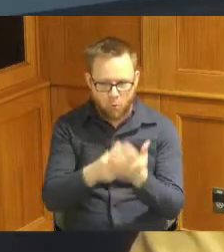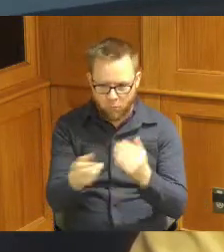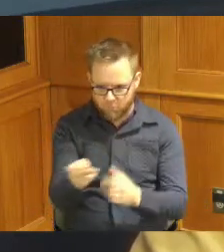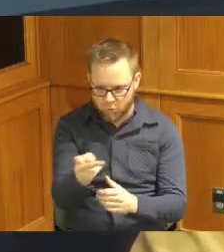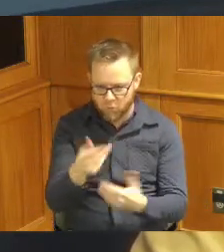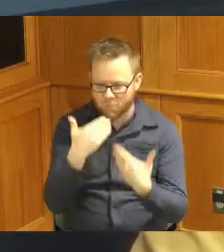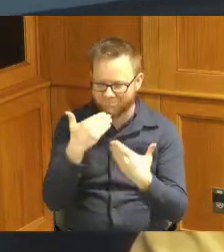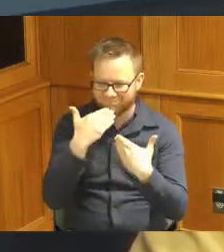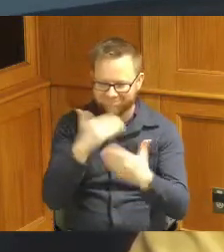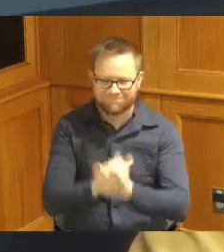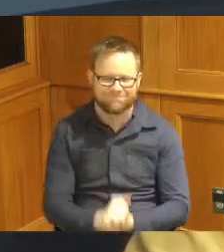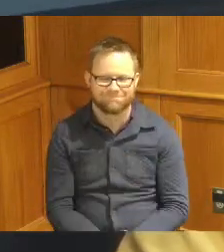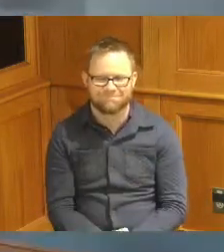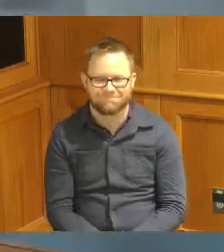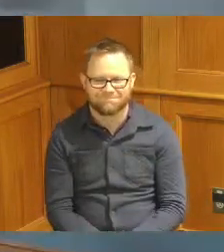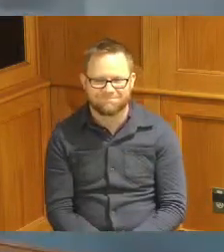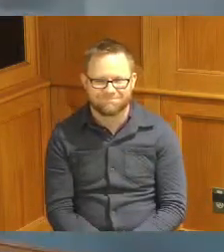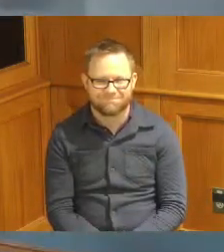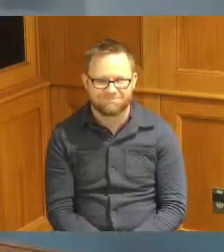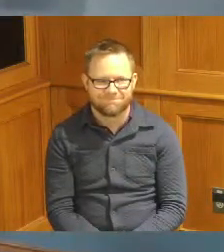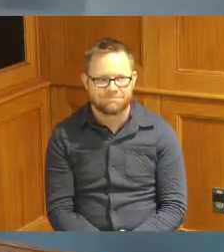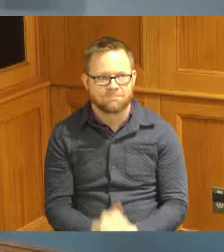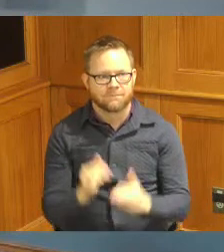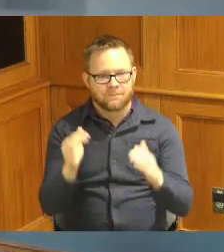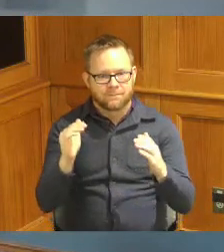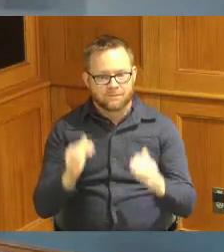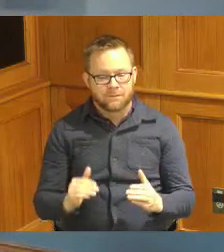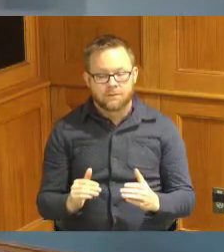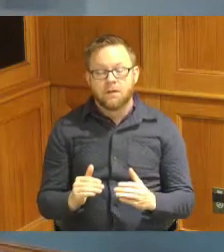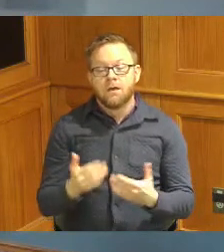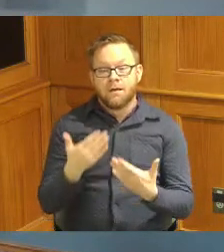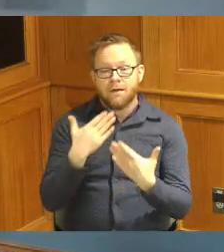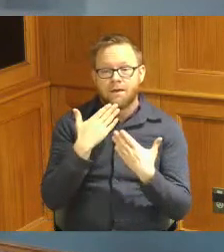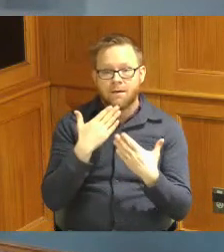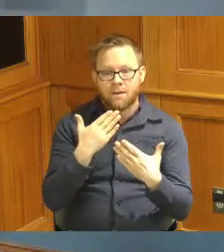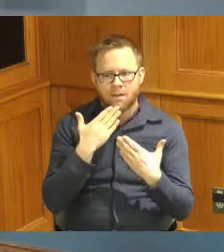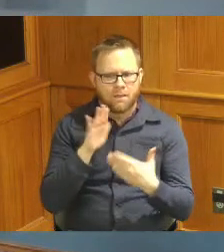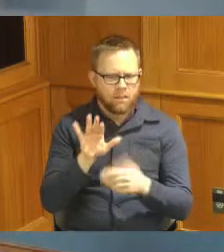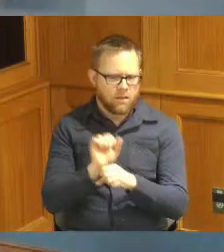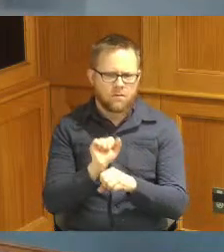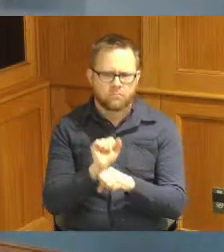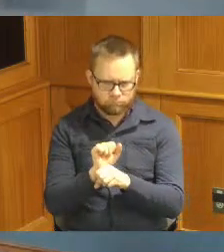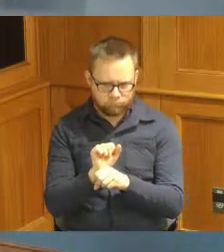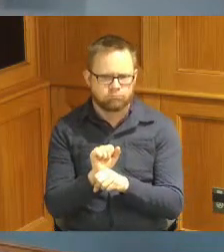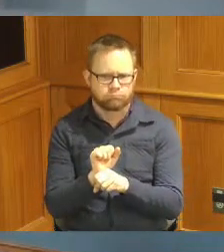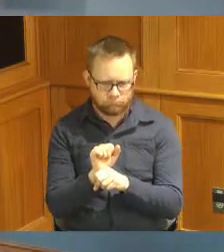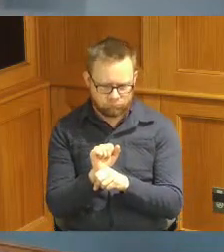much I appreciate it thank you want to thank you for all of the work that that you're doing we've